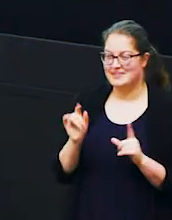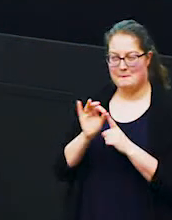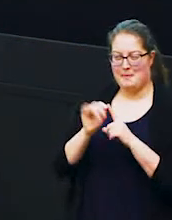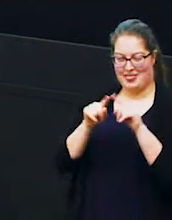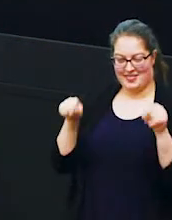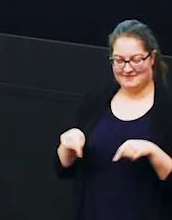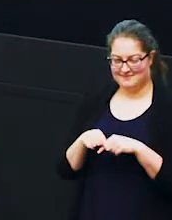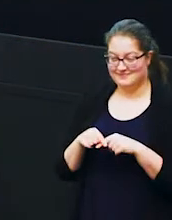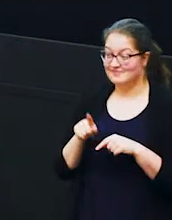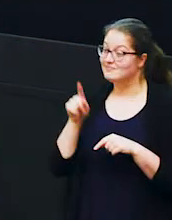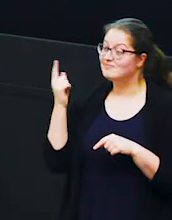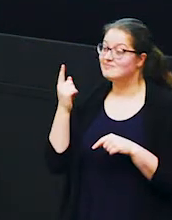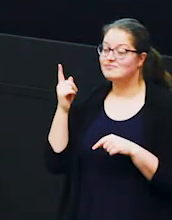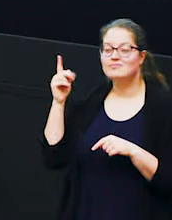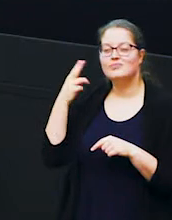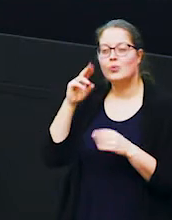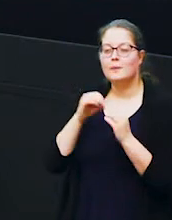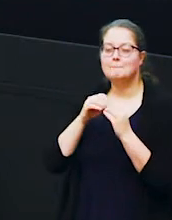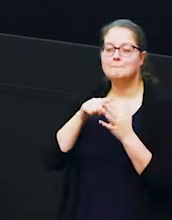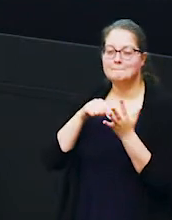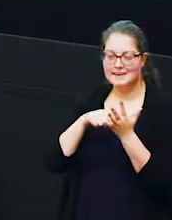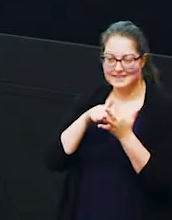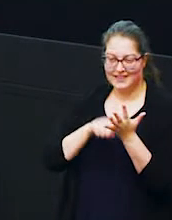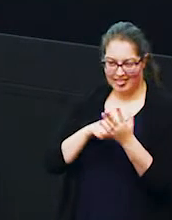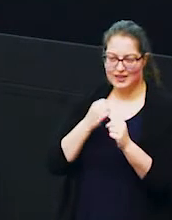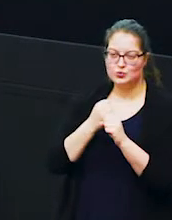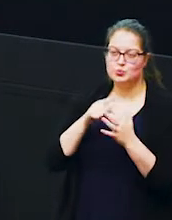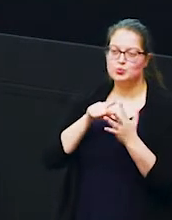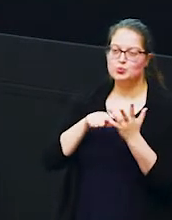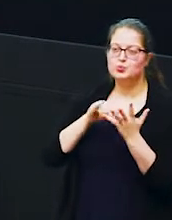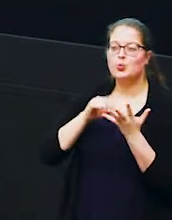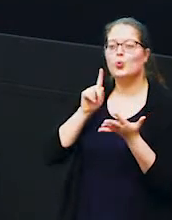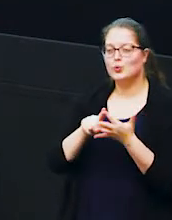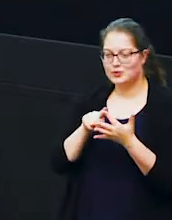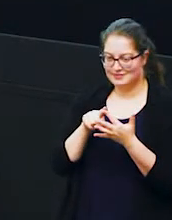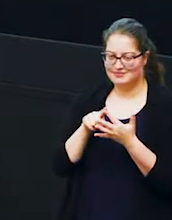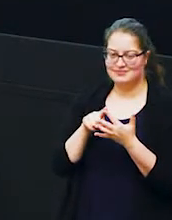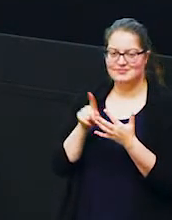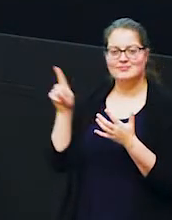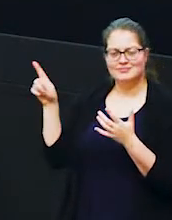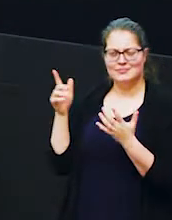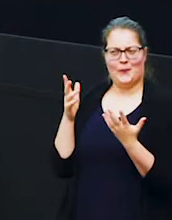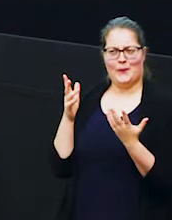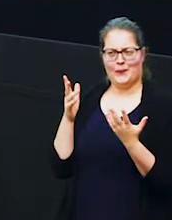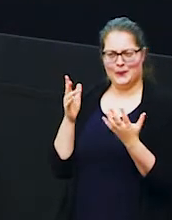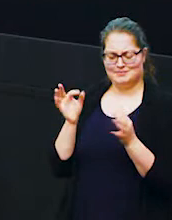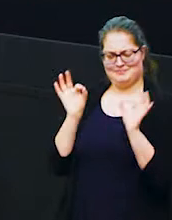this individual is called beetlejuice okay now beetlejuice is quite a distinctive looking lady